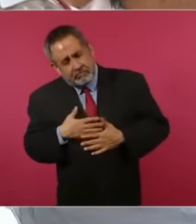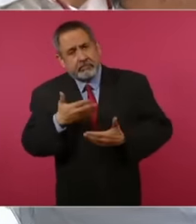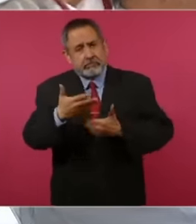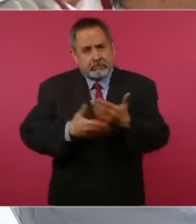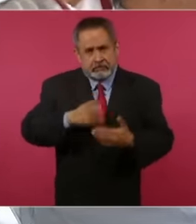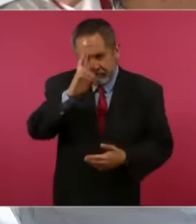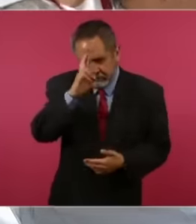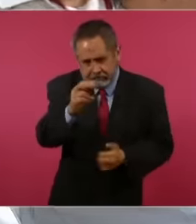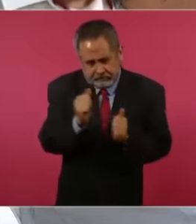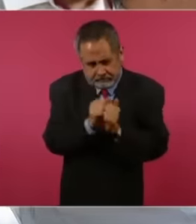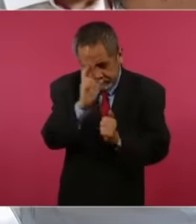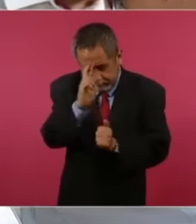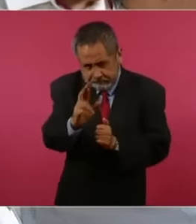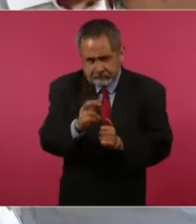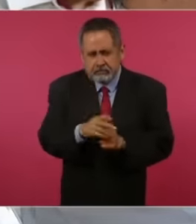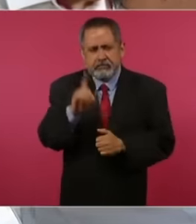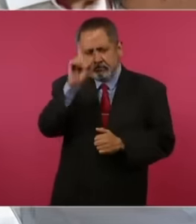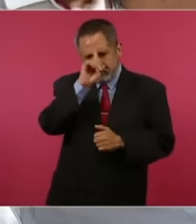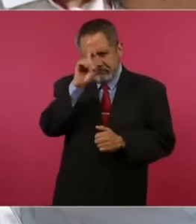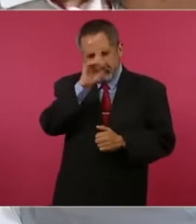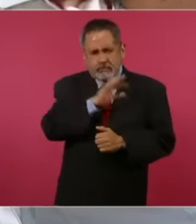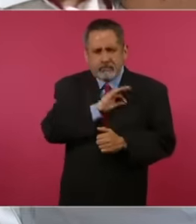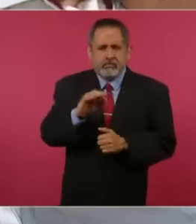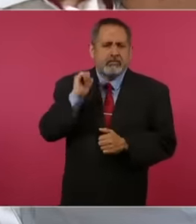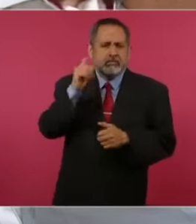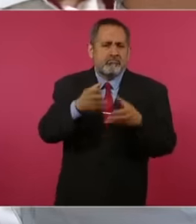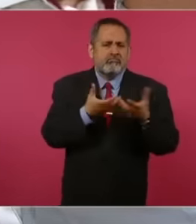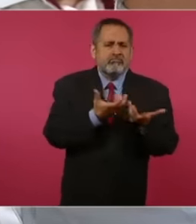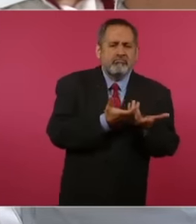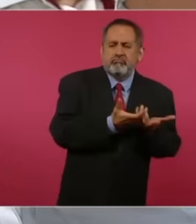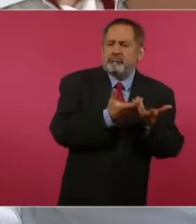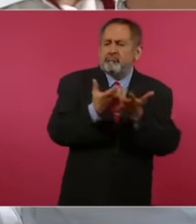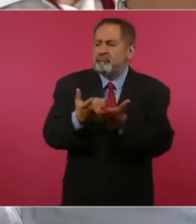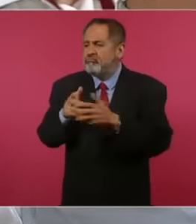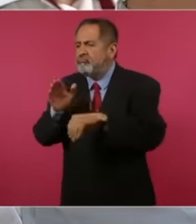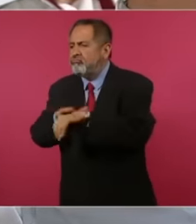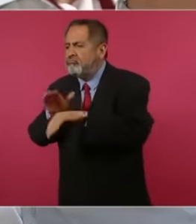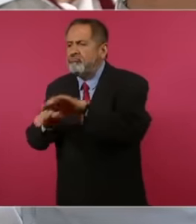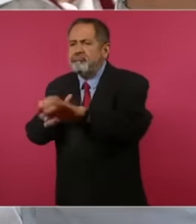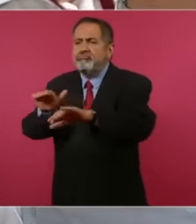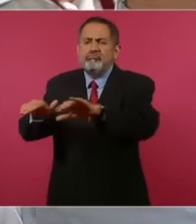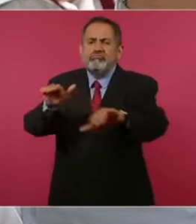gentlemen, to see if you could form a brigade so that they can leave the offices and go out to the